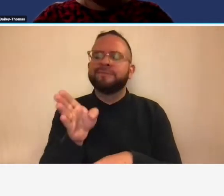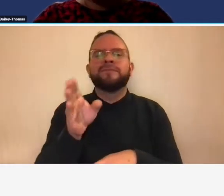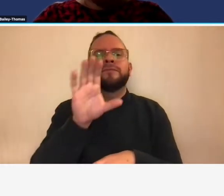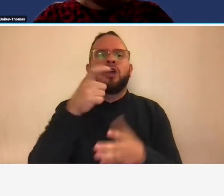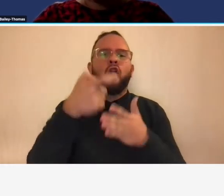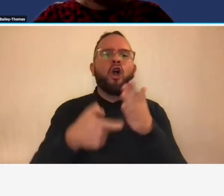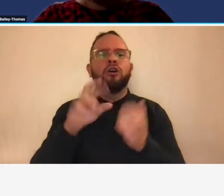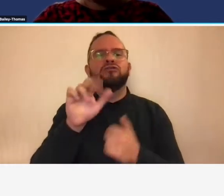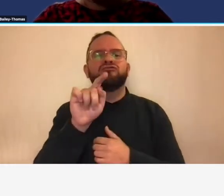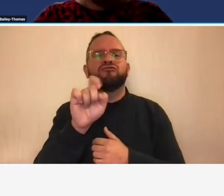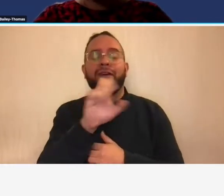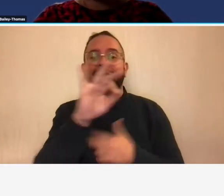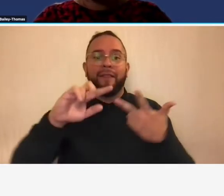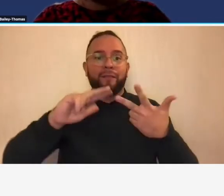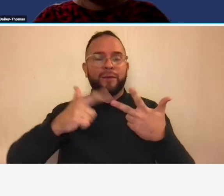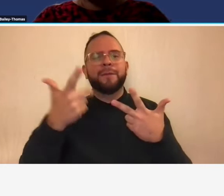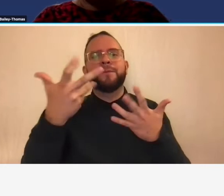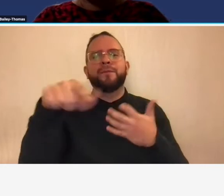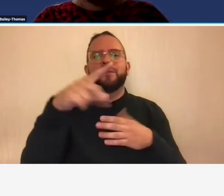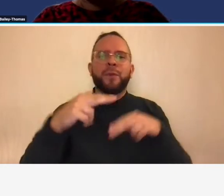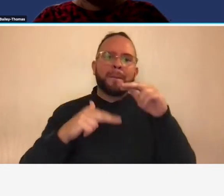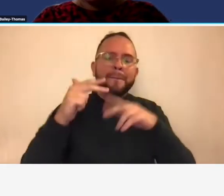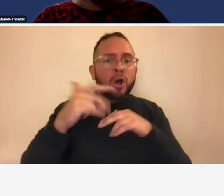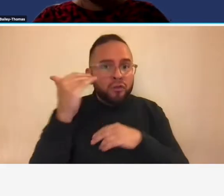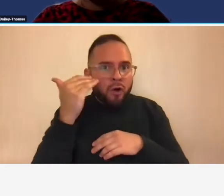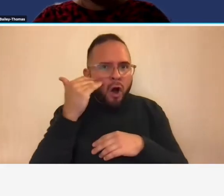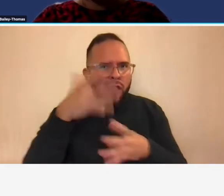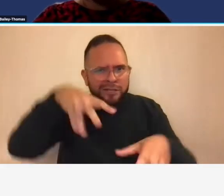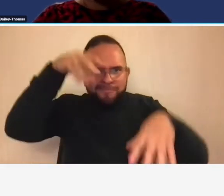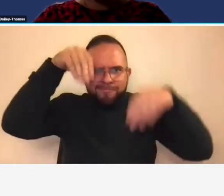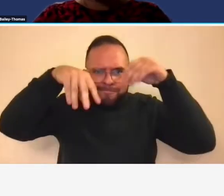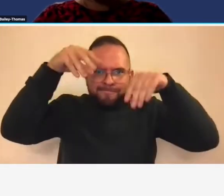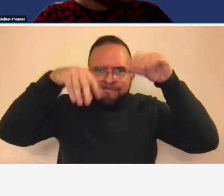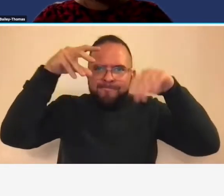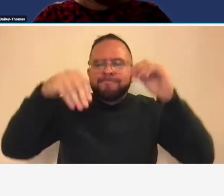and expertise on complying with the required federal acquisition regulations also known as